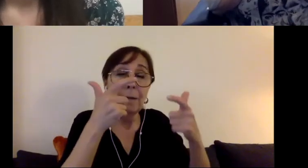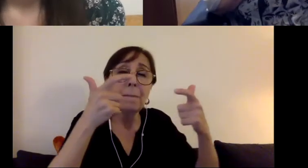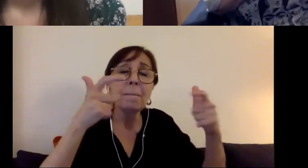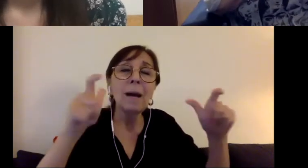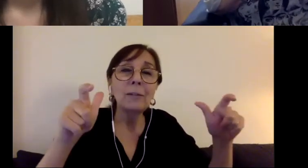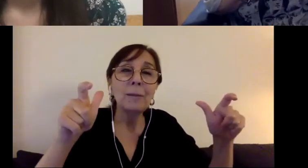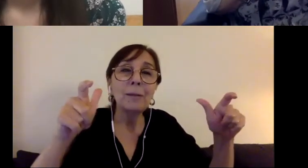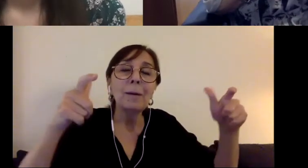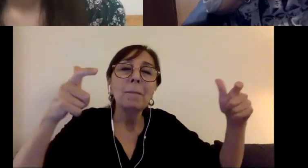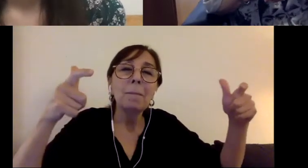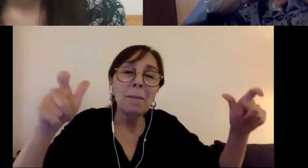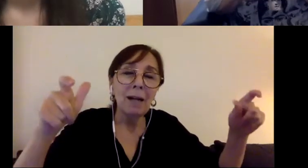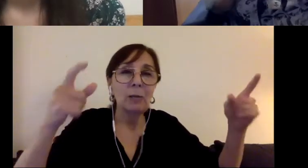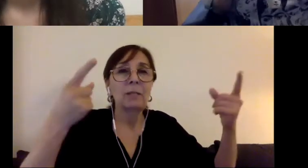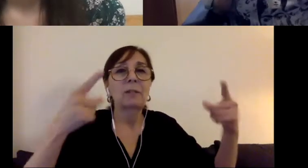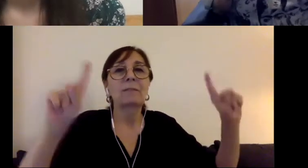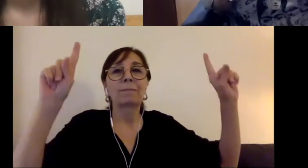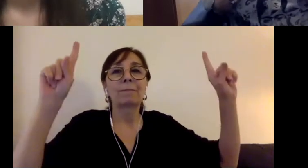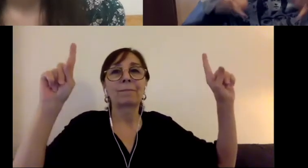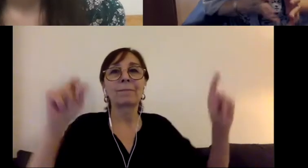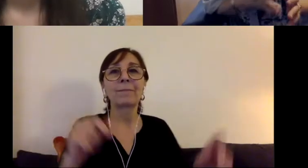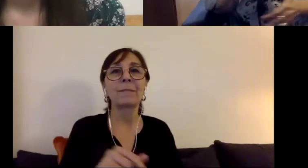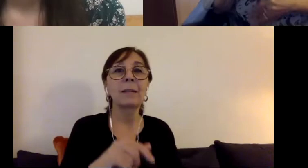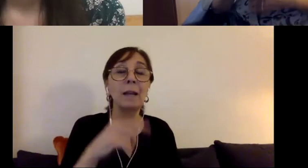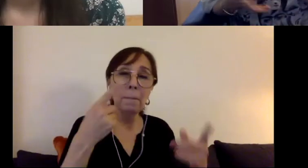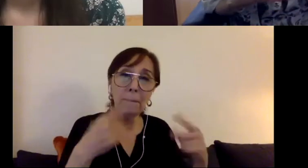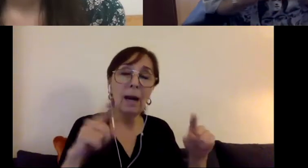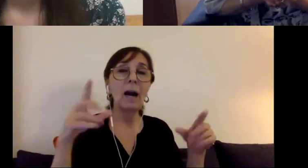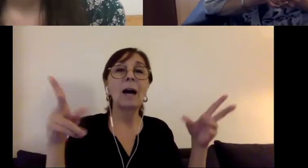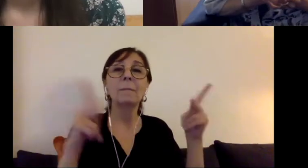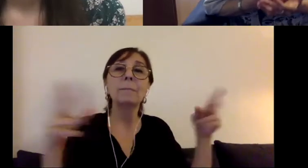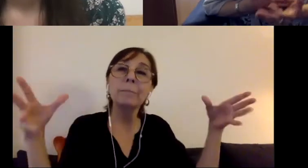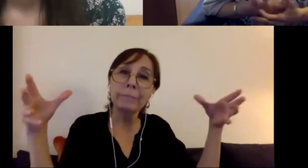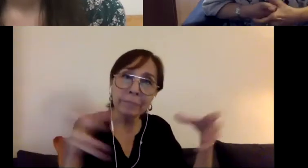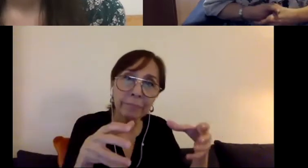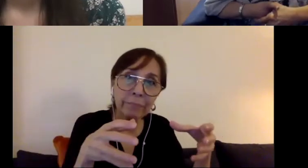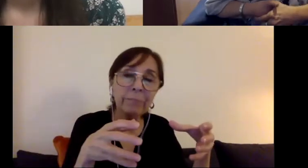event in being able to get people together, and really get the Congress to